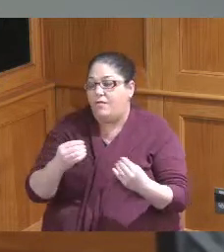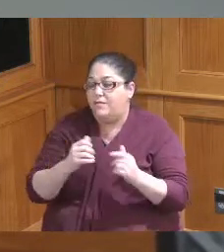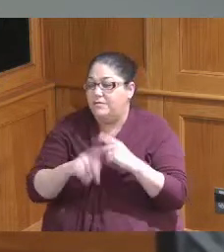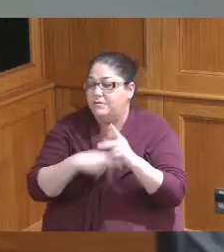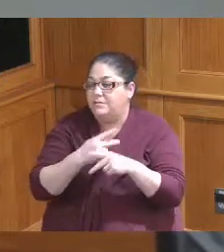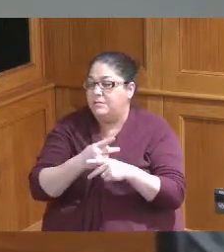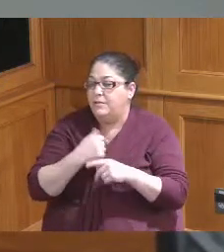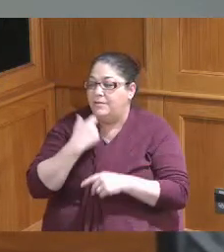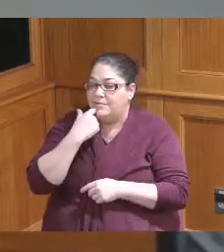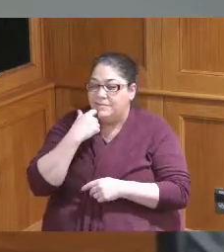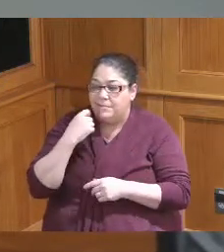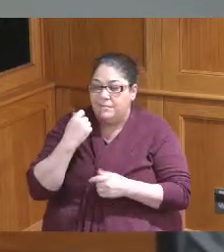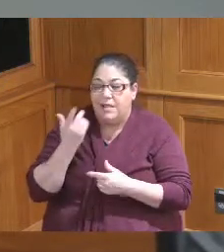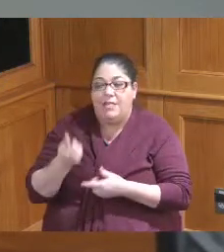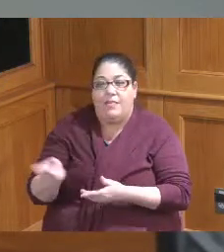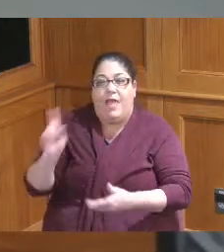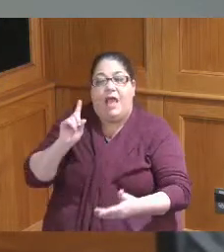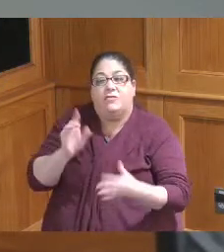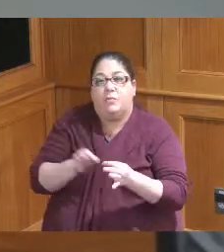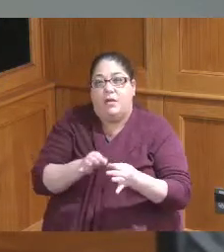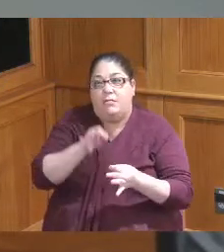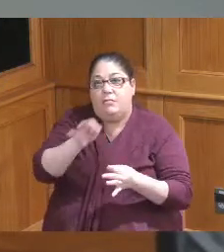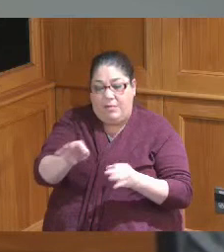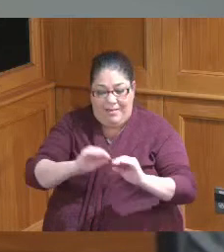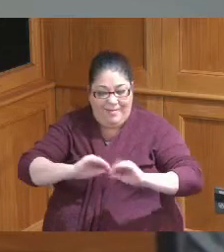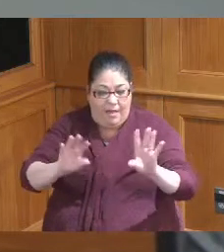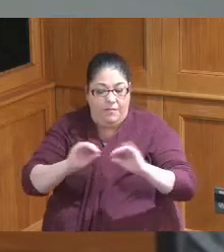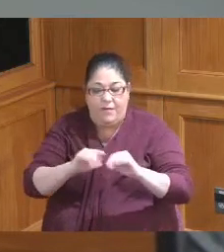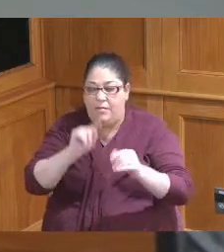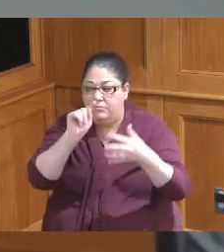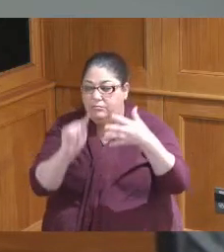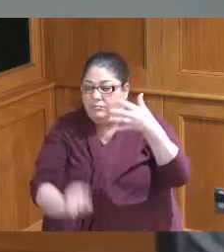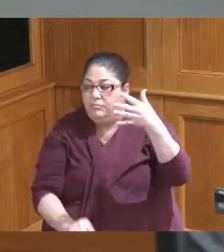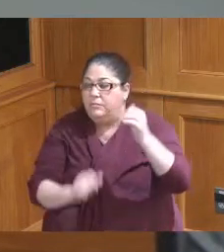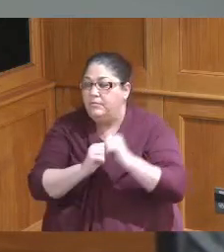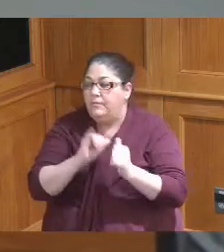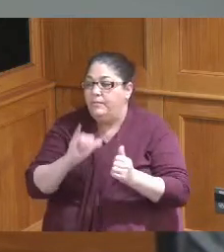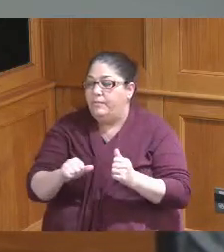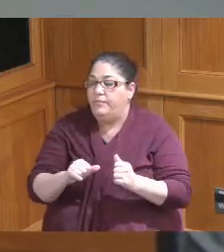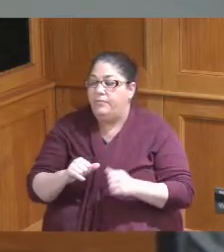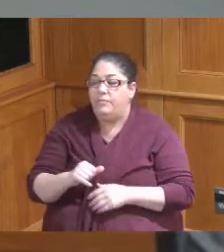that came before the Board last week we did clarify that in this respect the Board is only